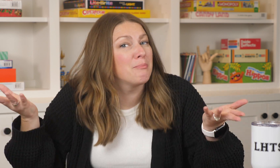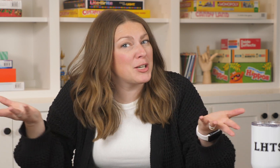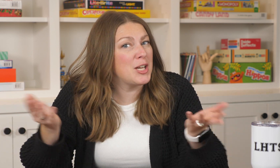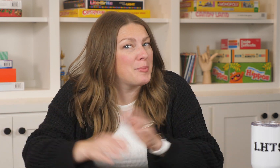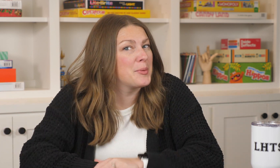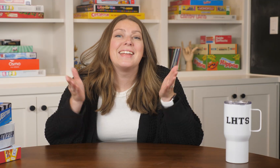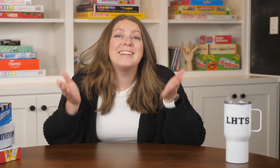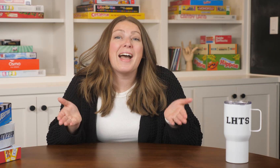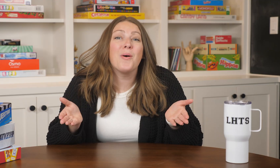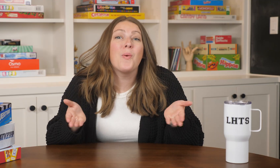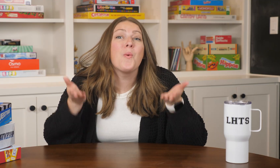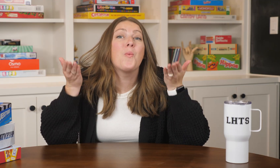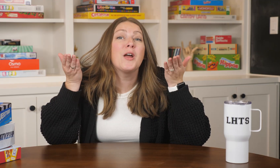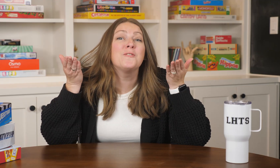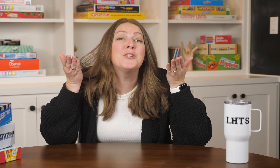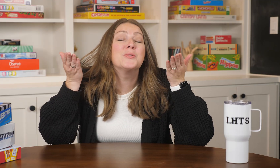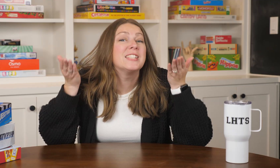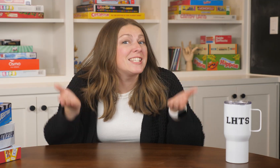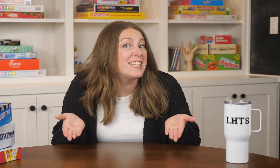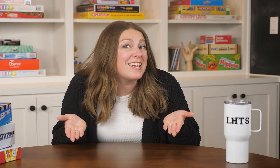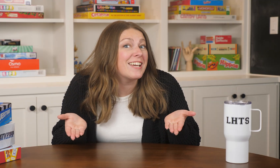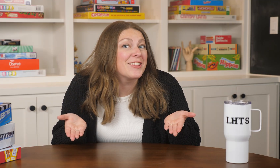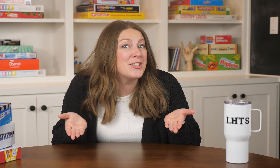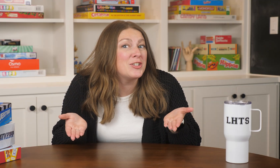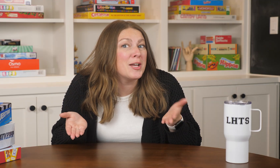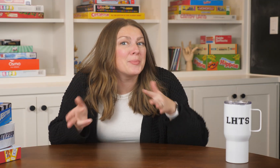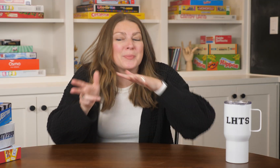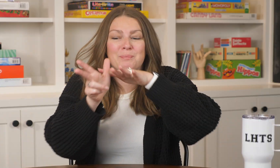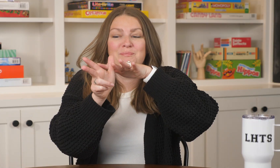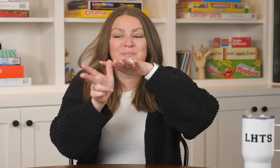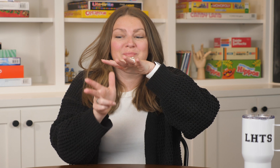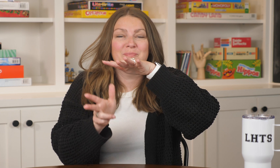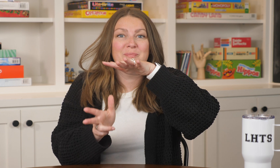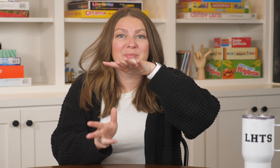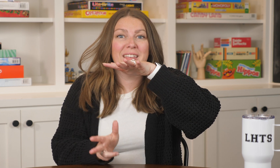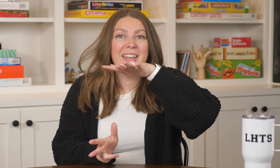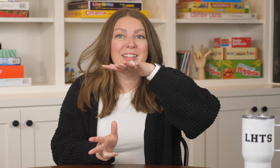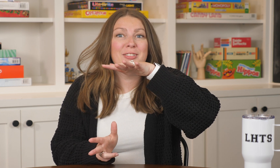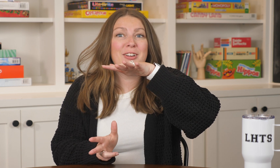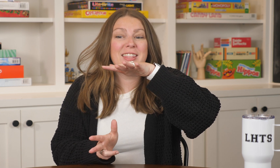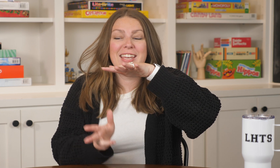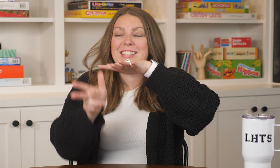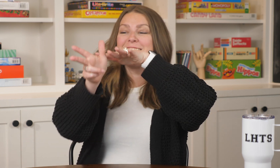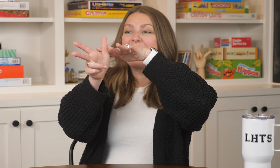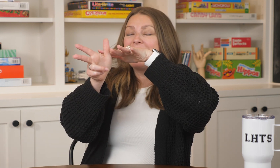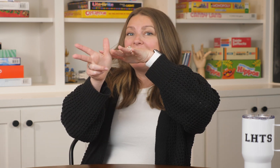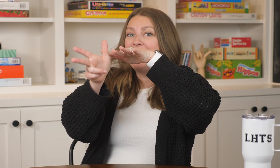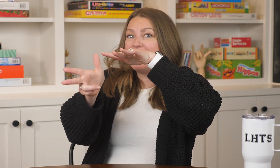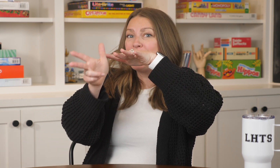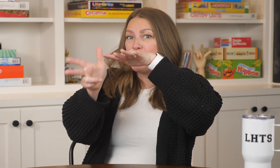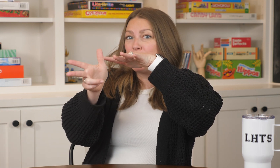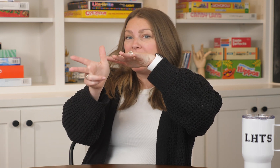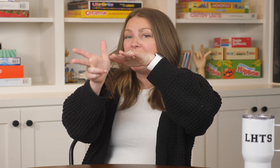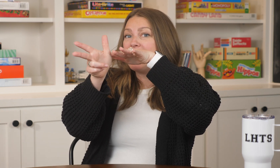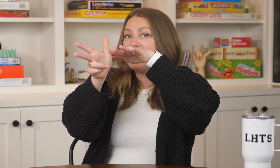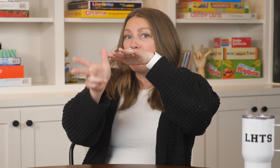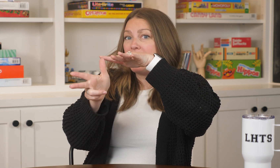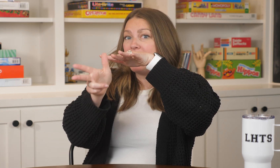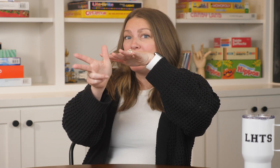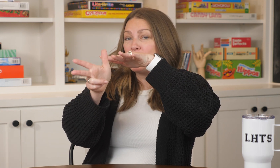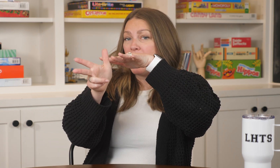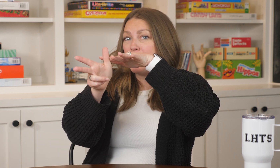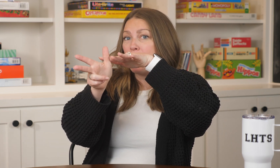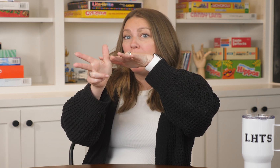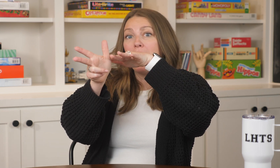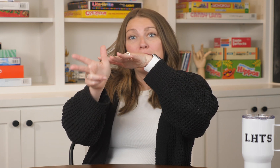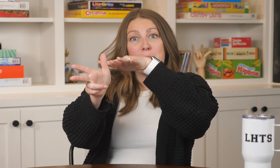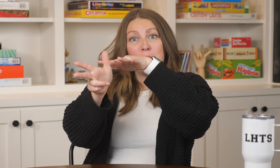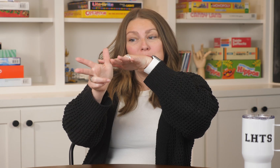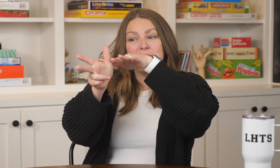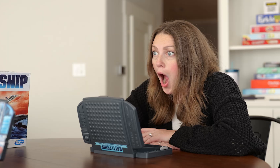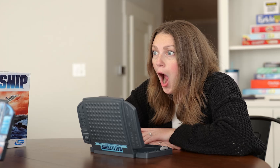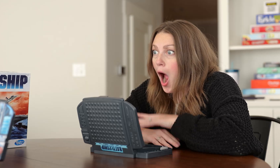my ship. Now what if you sink the ship? Look at this this 3 is making the shape of a boat and then